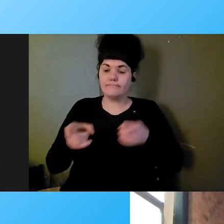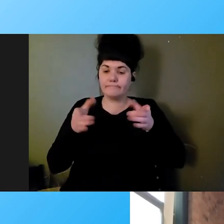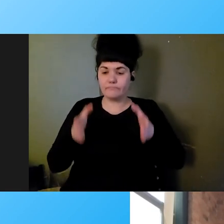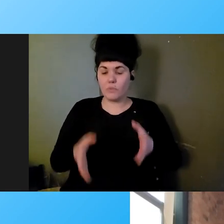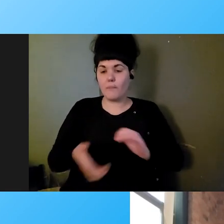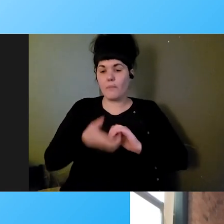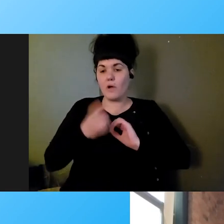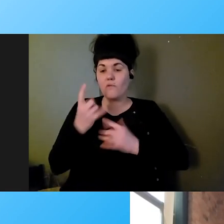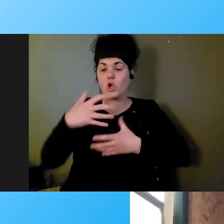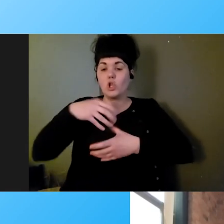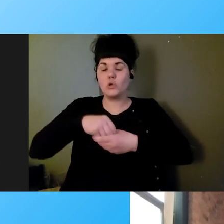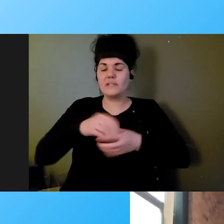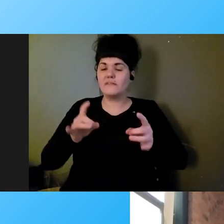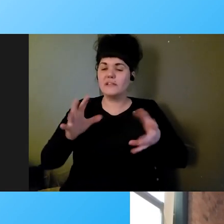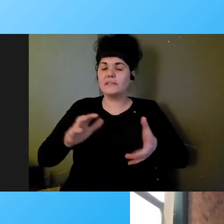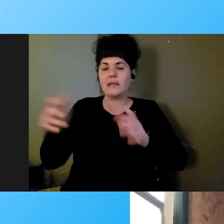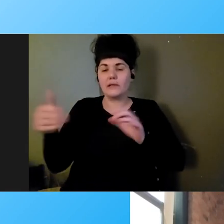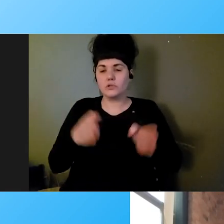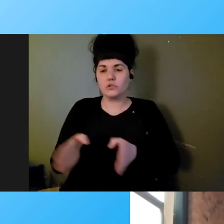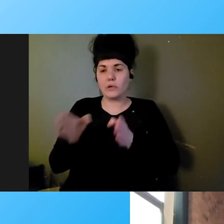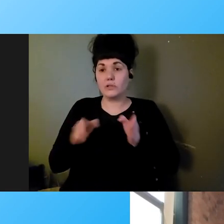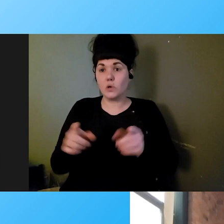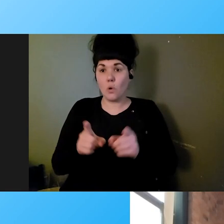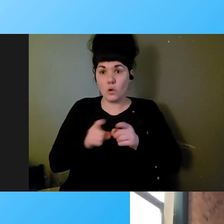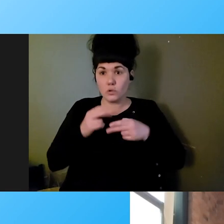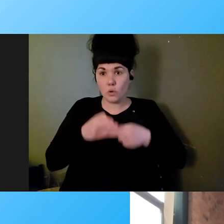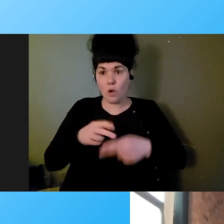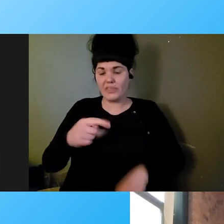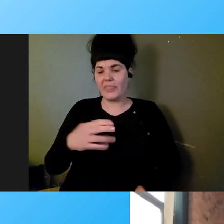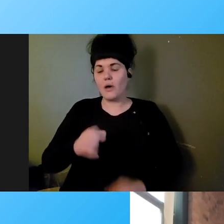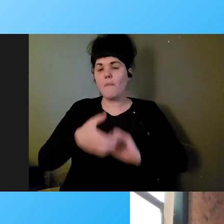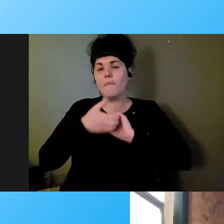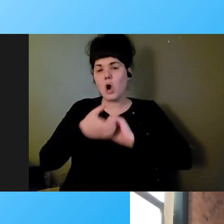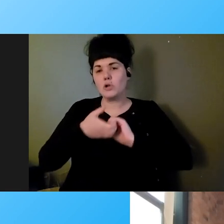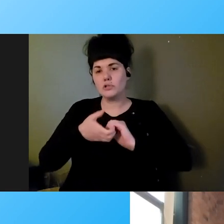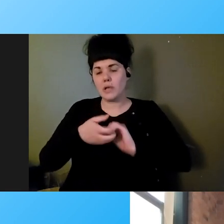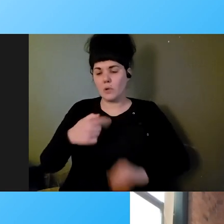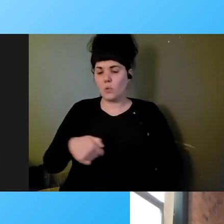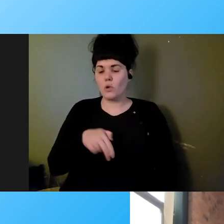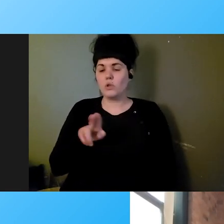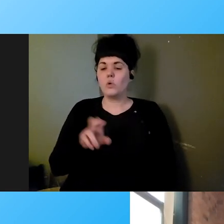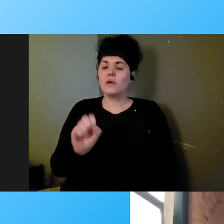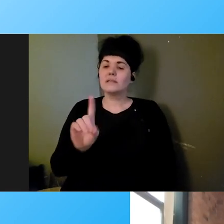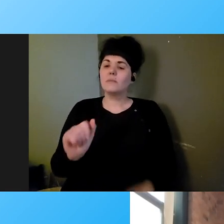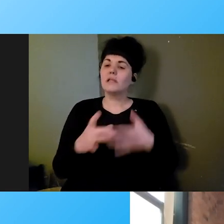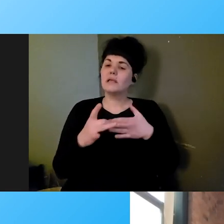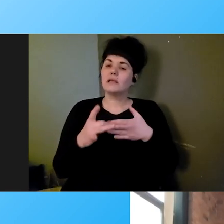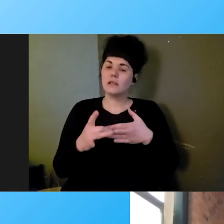Disaster Strategies, also known as The Partnership. We're the U.S. disability-led disaster hub by and for people